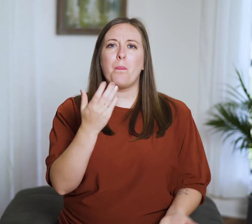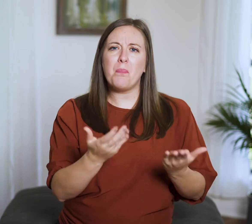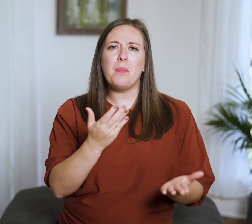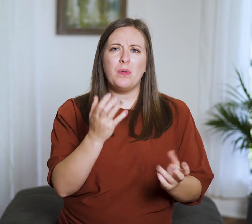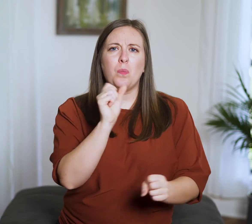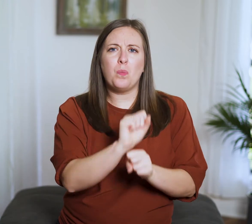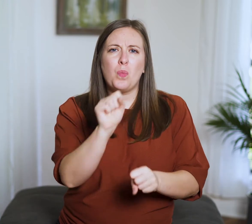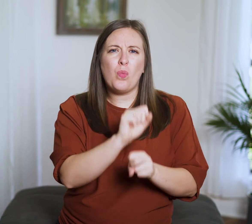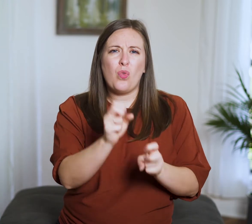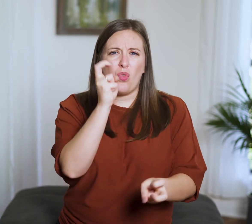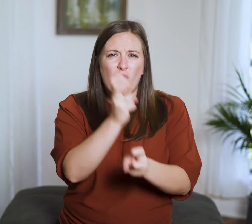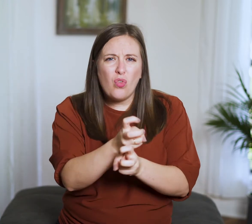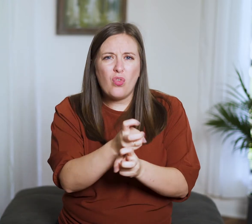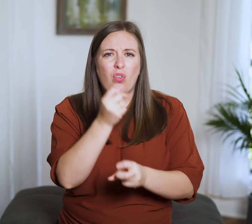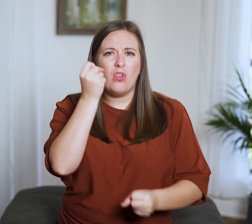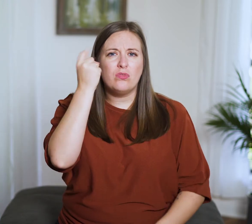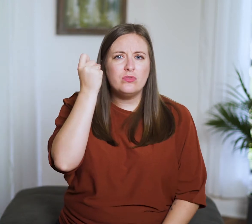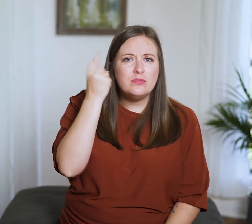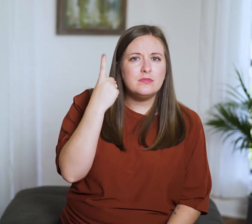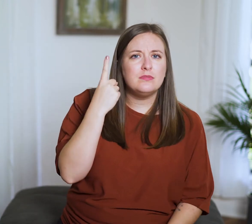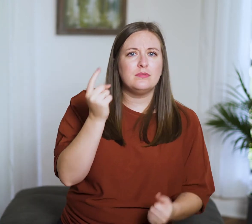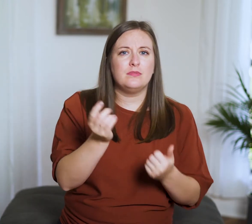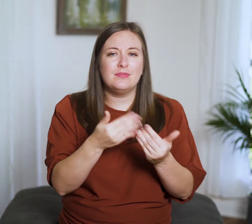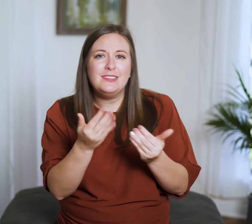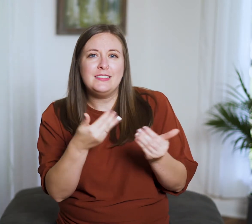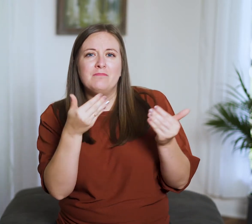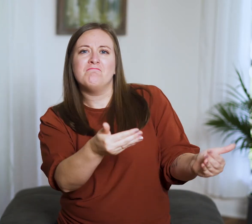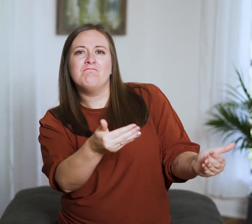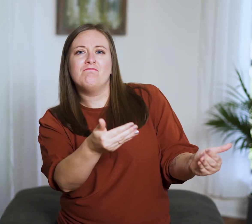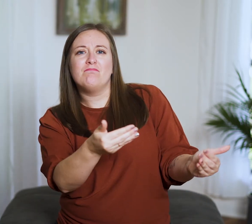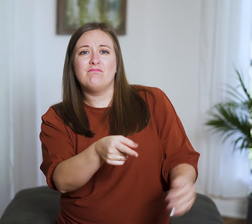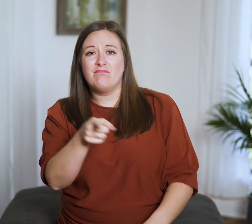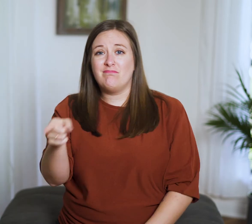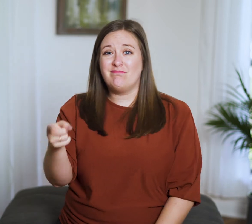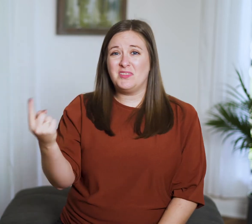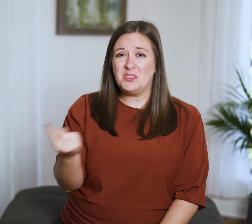so even though they may work hard, they can more easily advance further